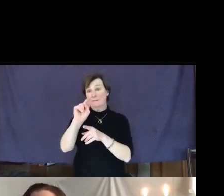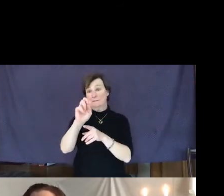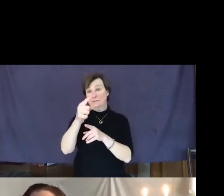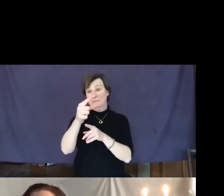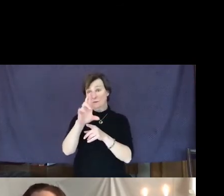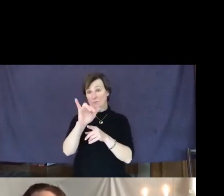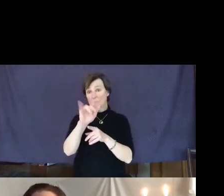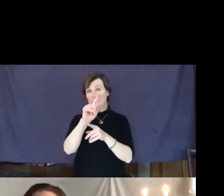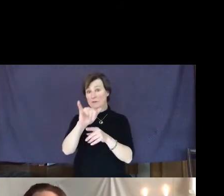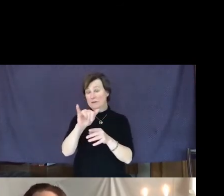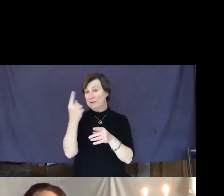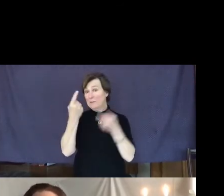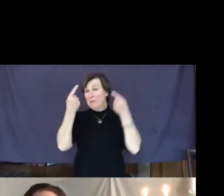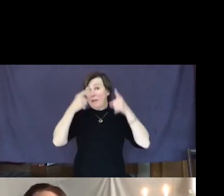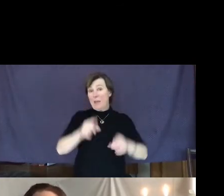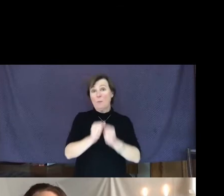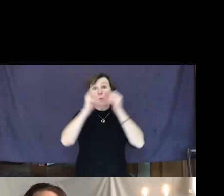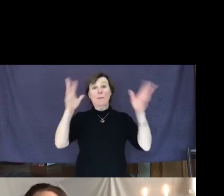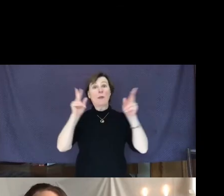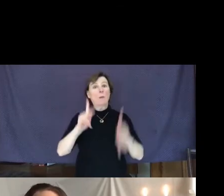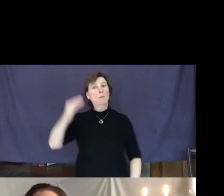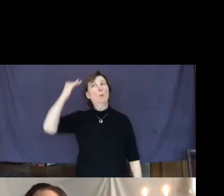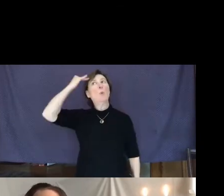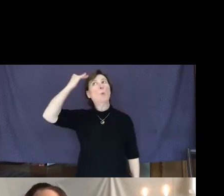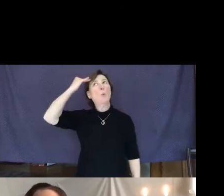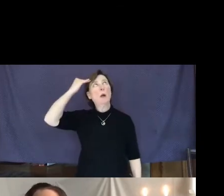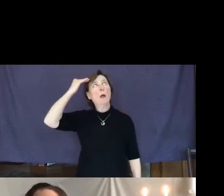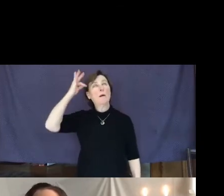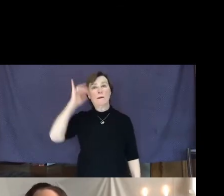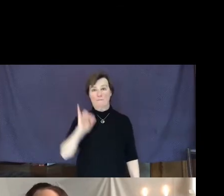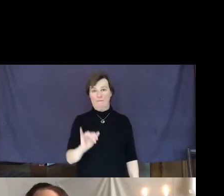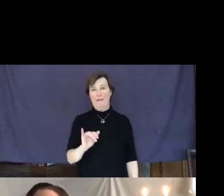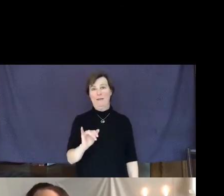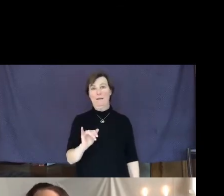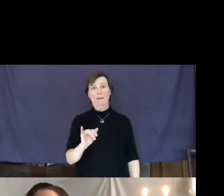being consciously aware of it, and that it doesn't matter if anyone knows you